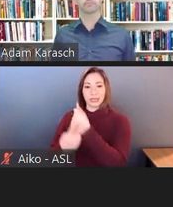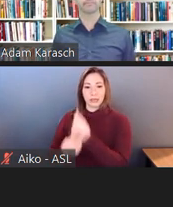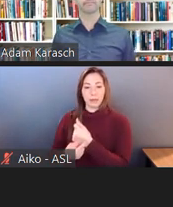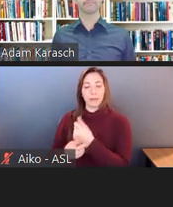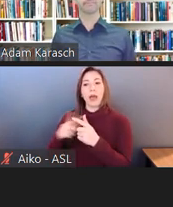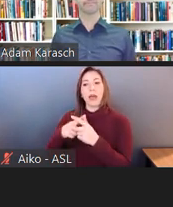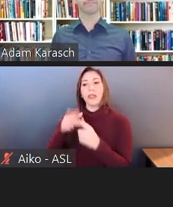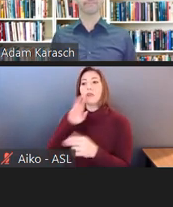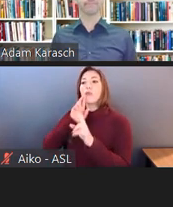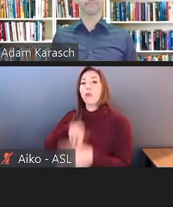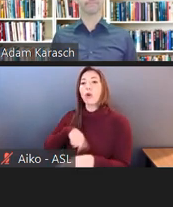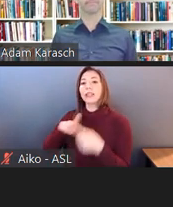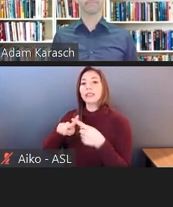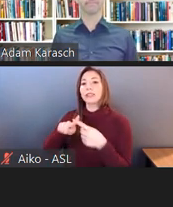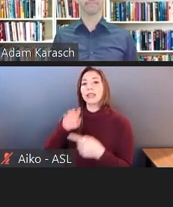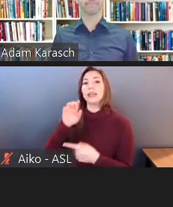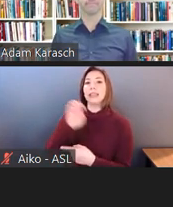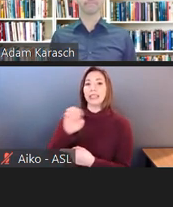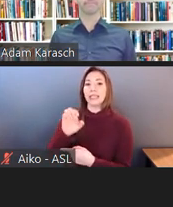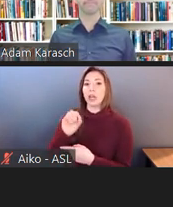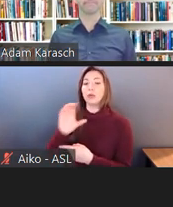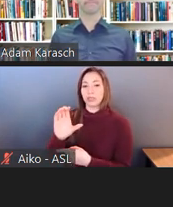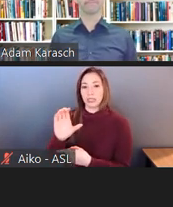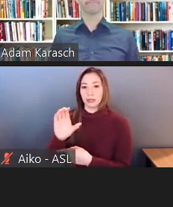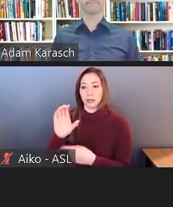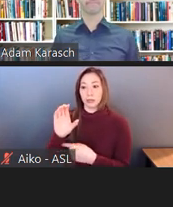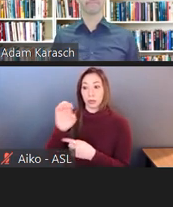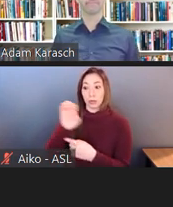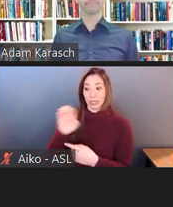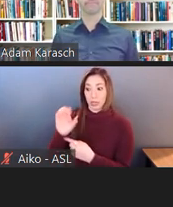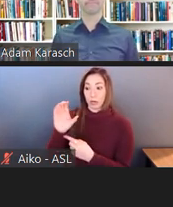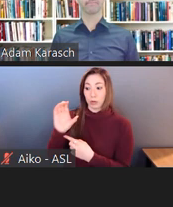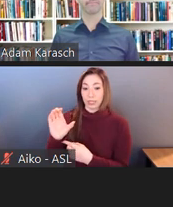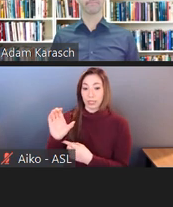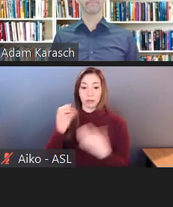So the EEOC said we want to know if there are any more claims.